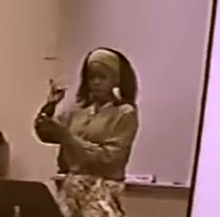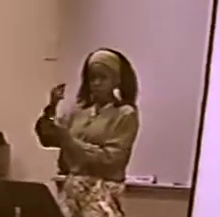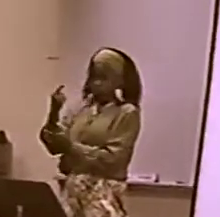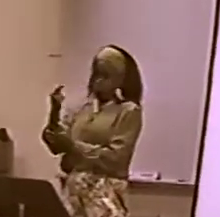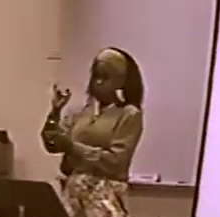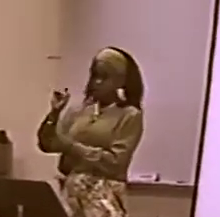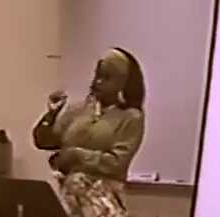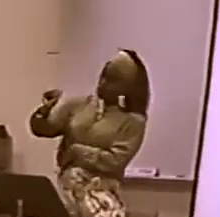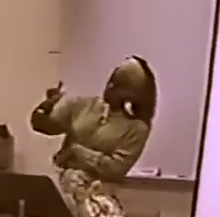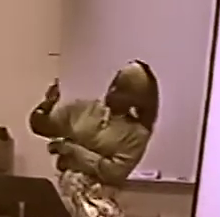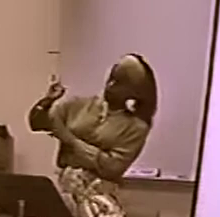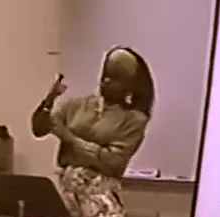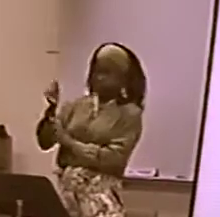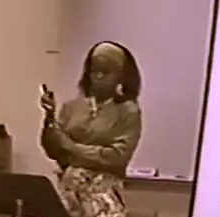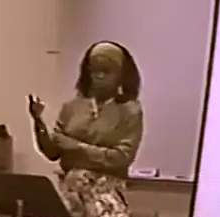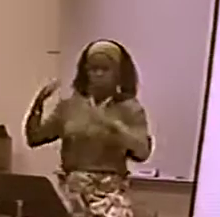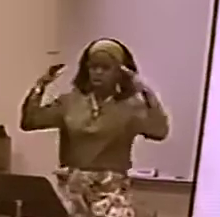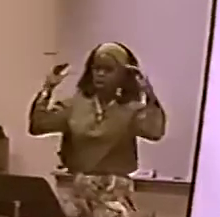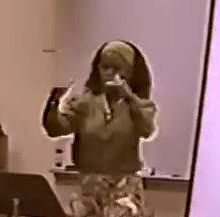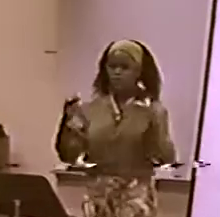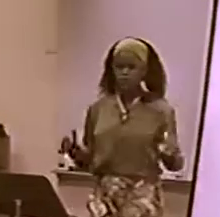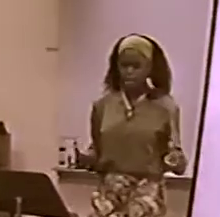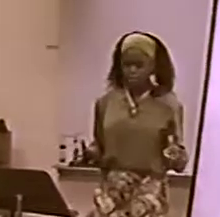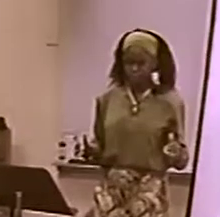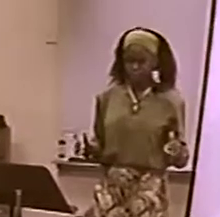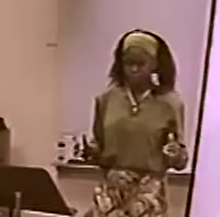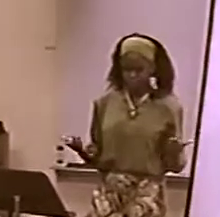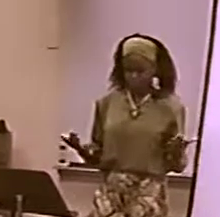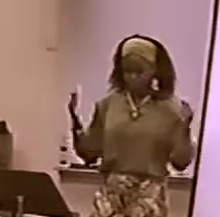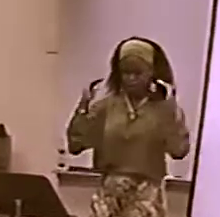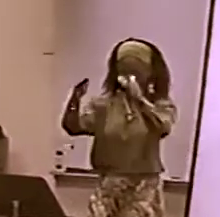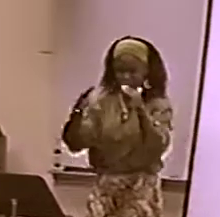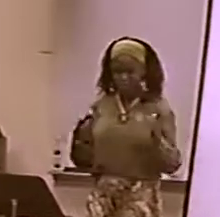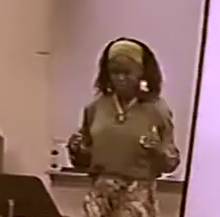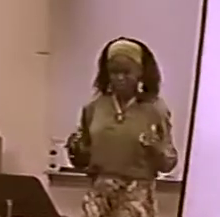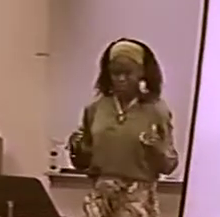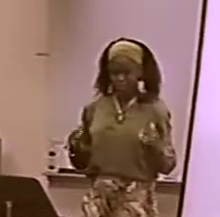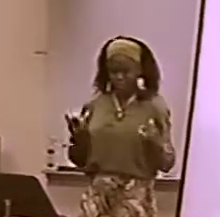AND THEY COPY AND THEY START THE SAME KIND OF MOVEMENTS.